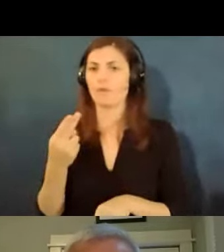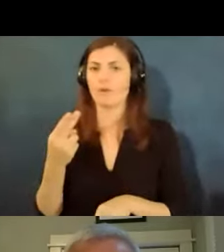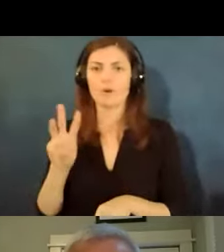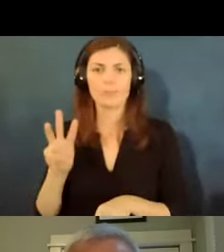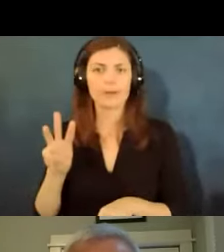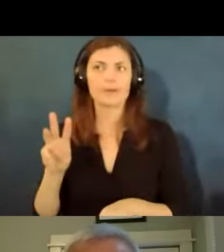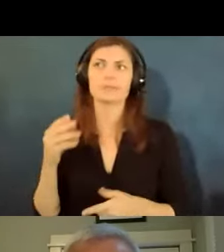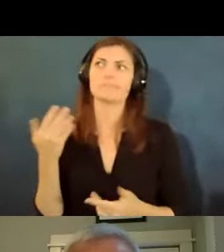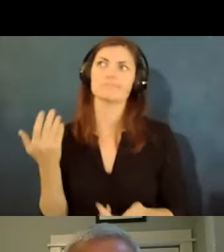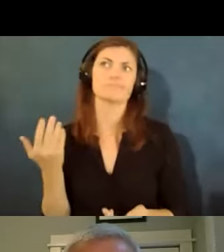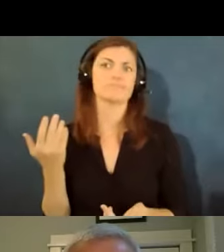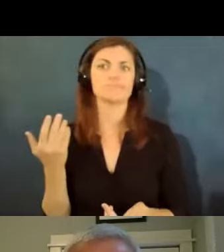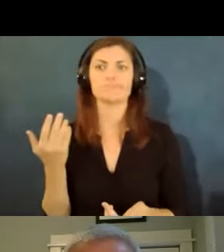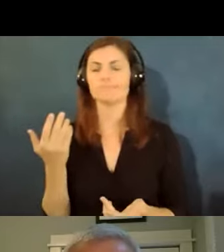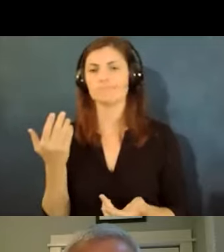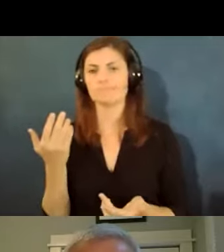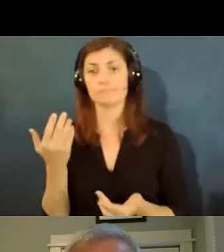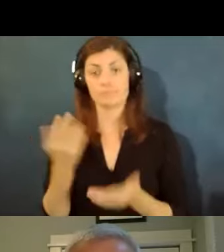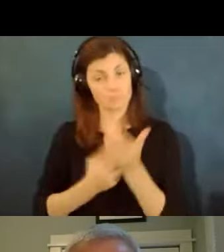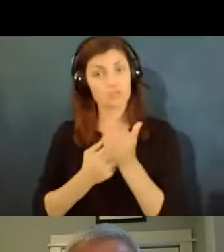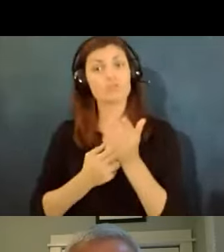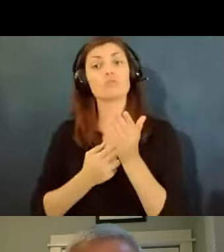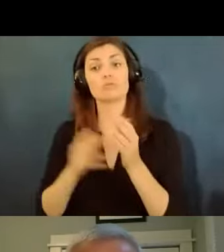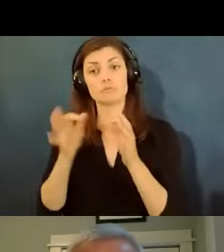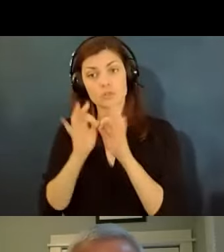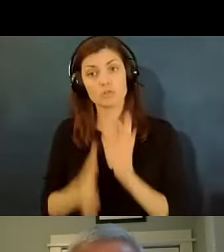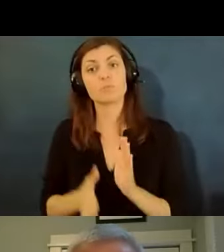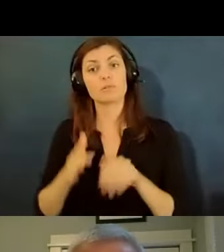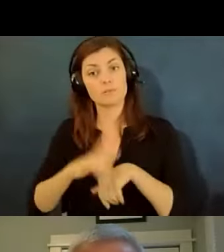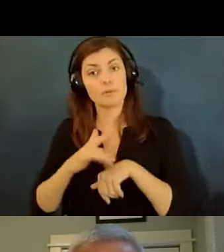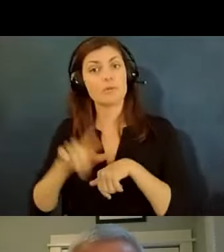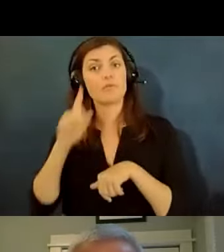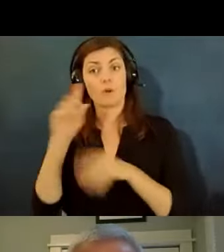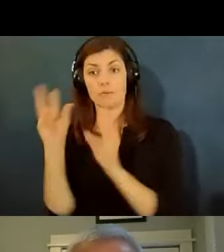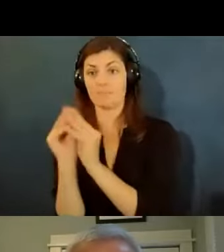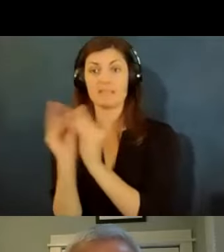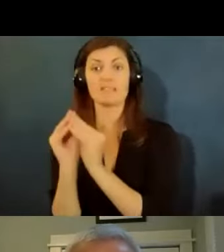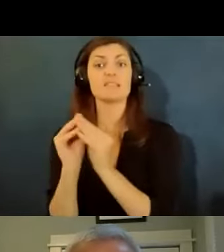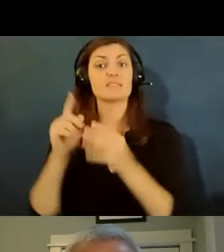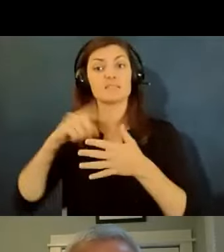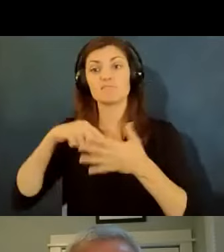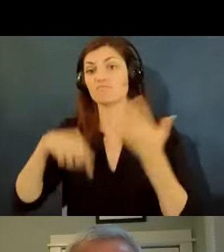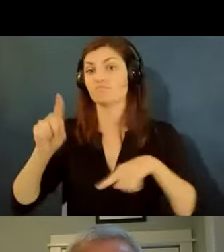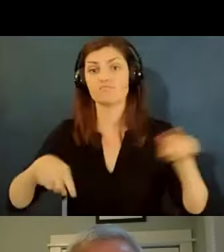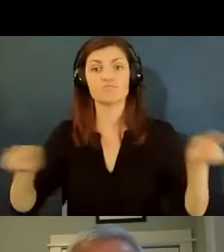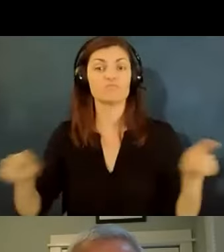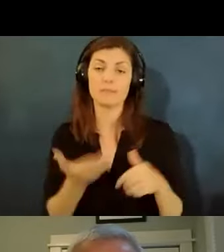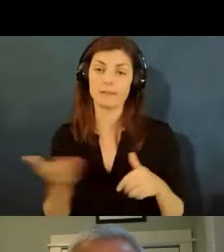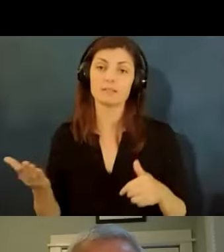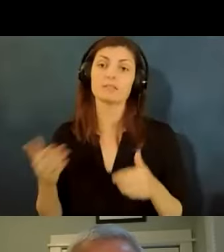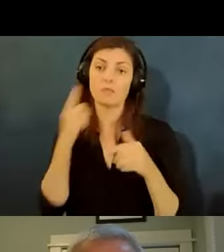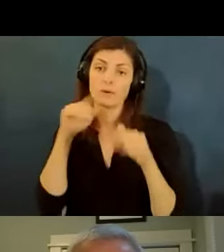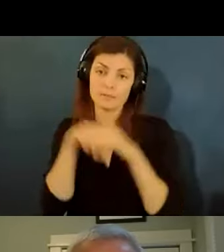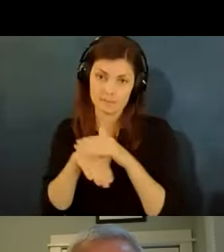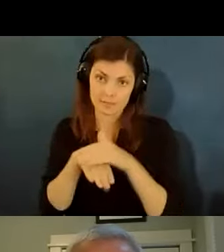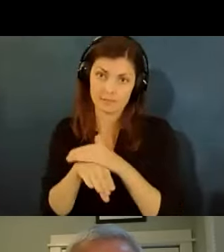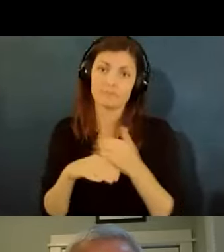um sign language interpreters are available for meetings um various kinds of things so um sort